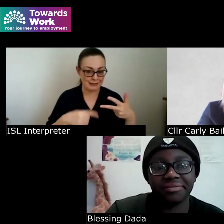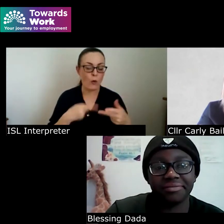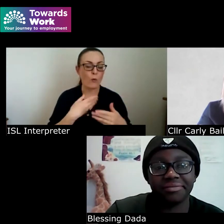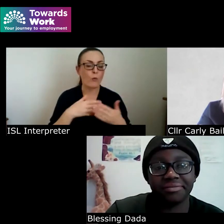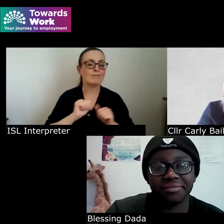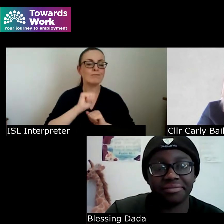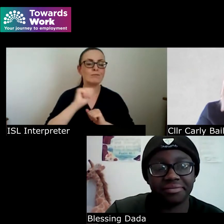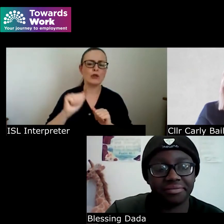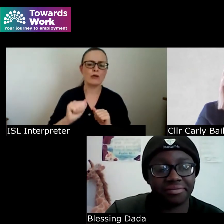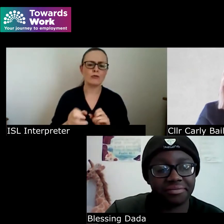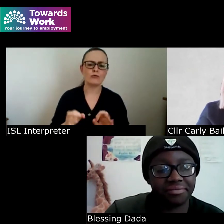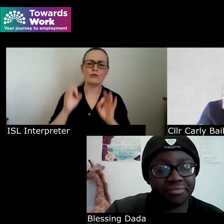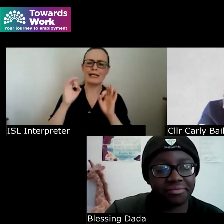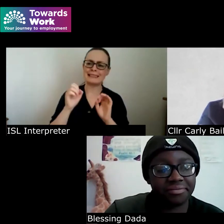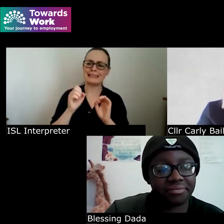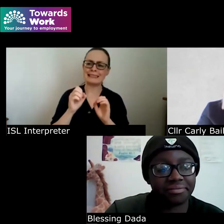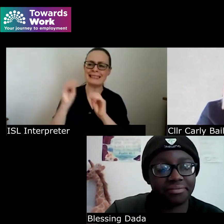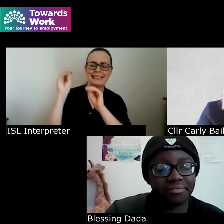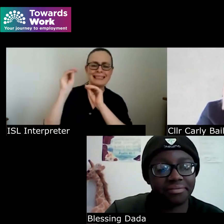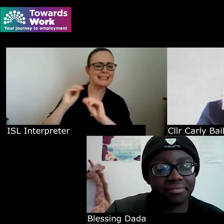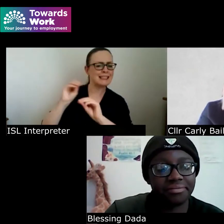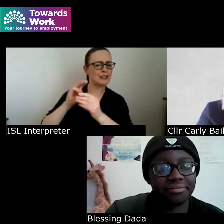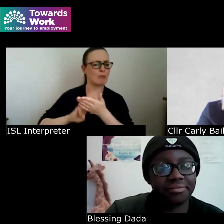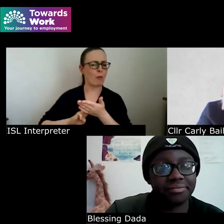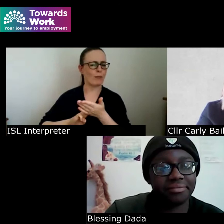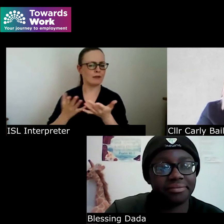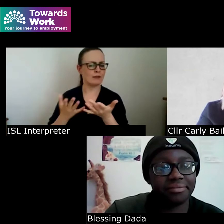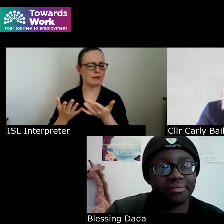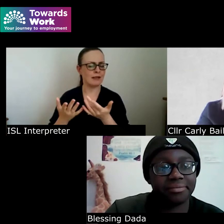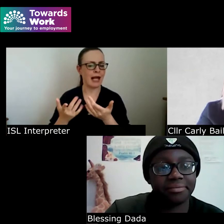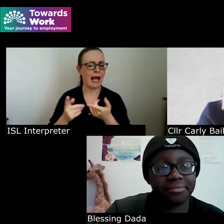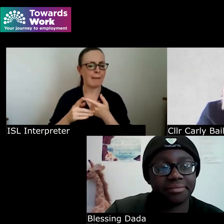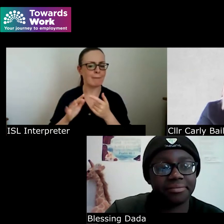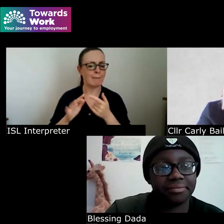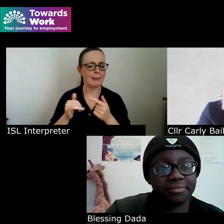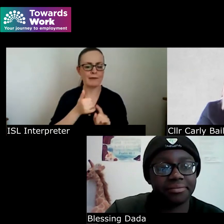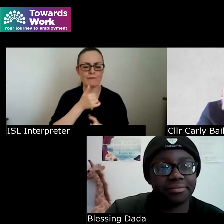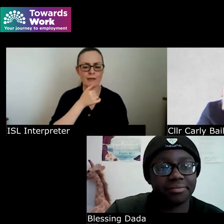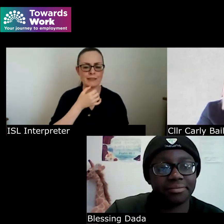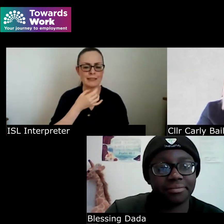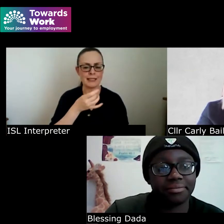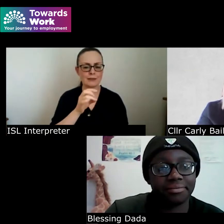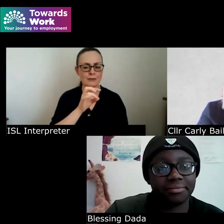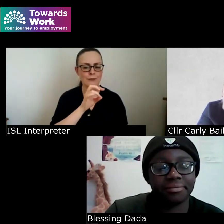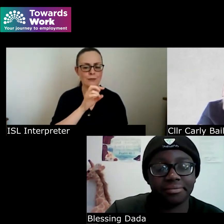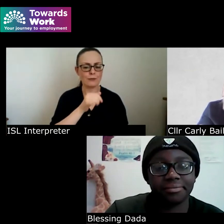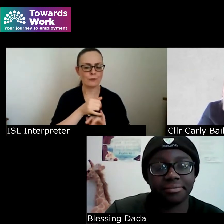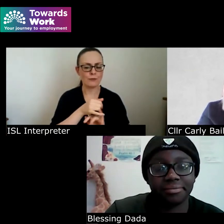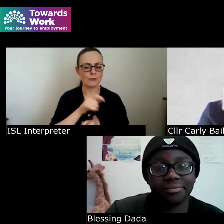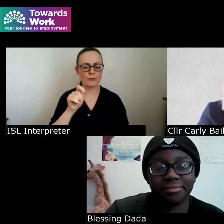you call your greatest teaching moment and maybe I’ll go to Tracy first if that's okay